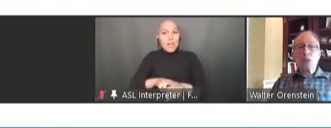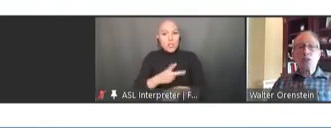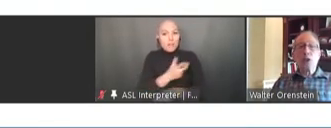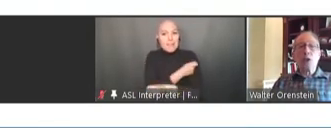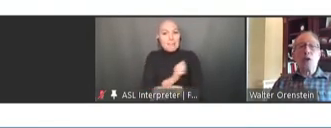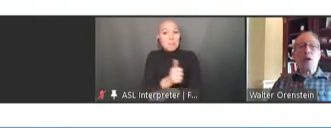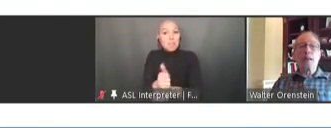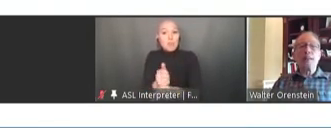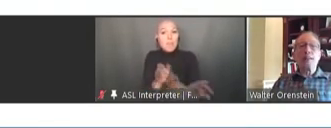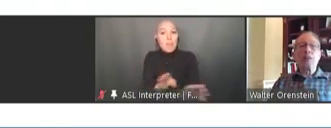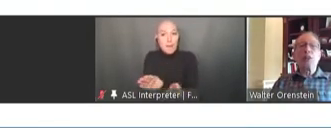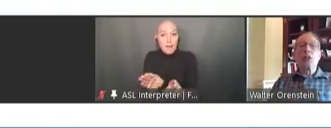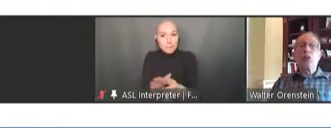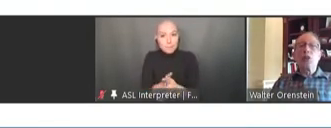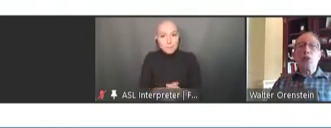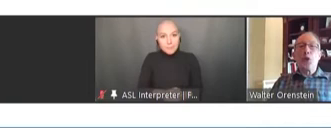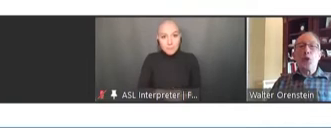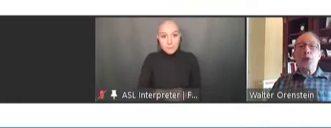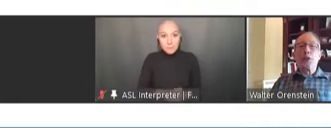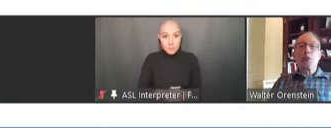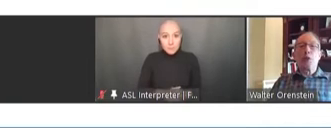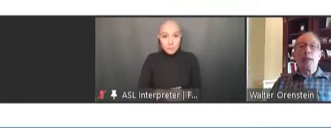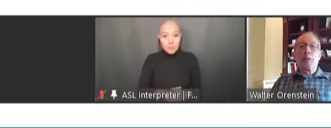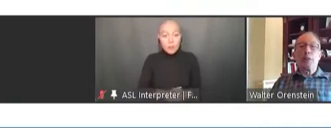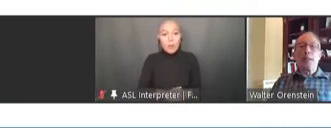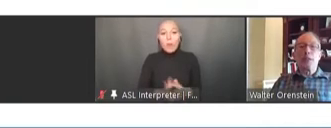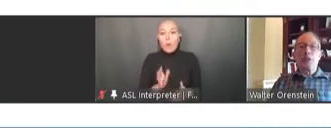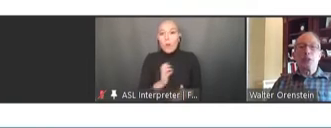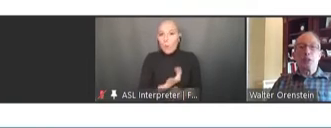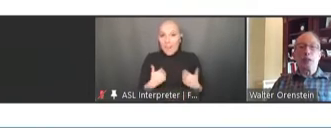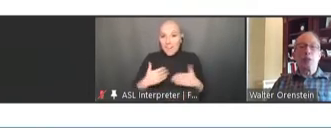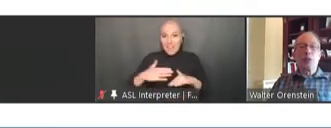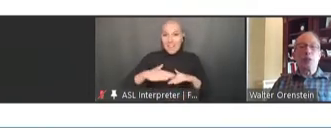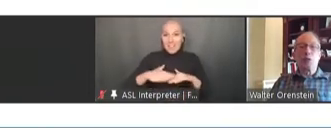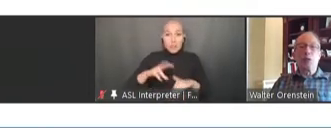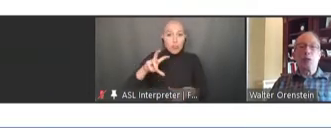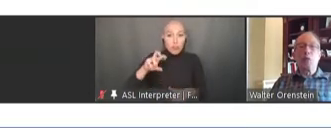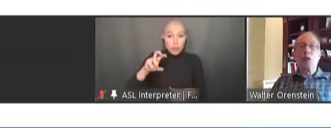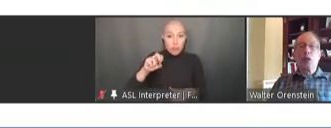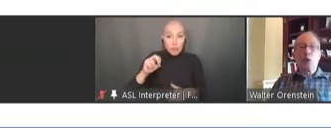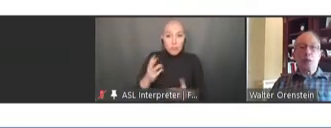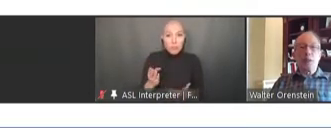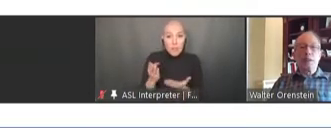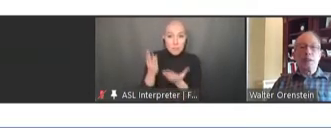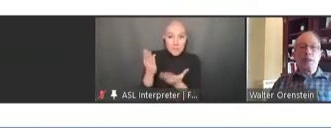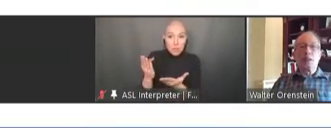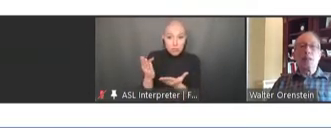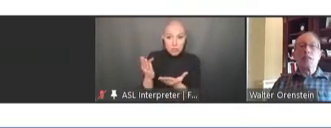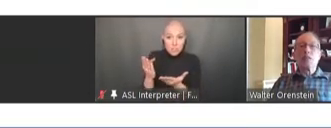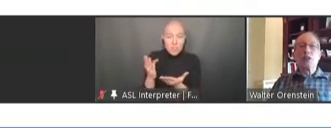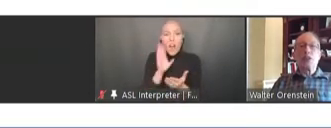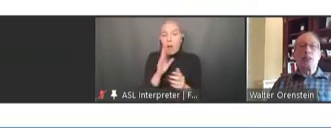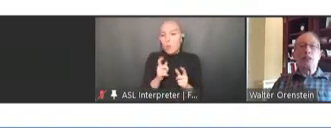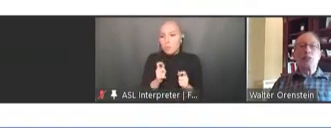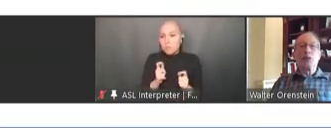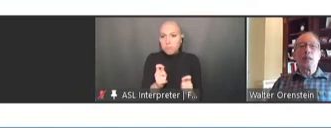So, there are at least 30 recommendations. I will go through them quickly here to just give you an